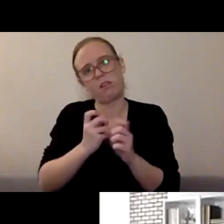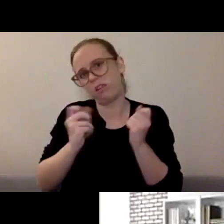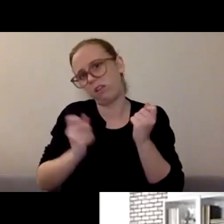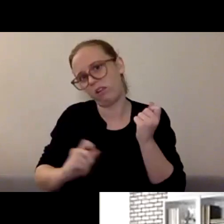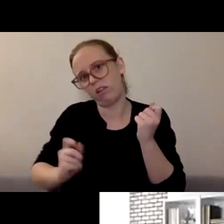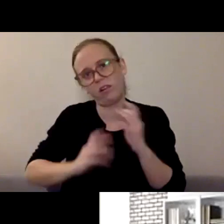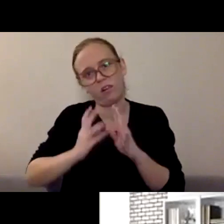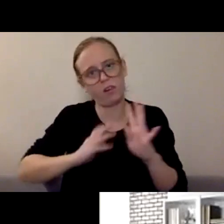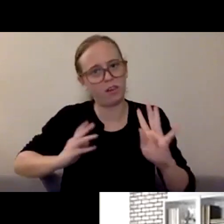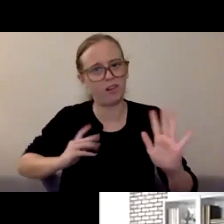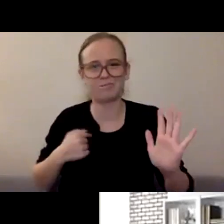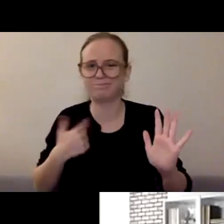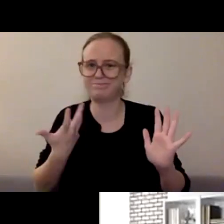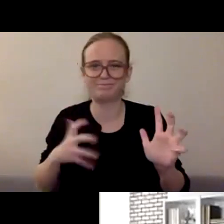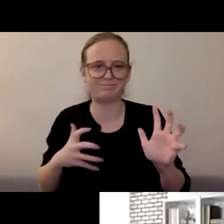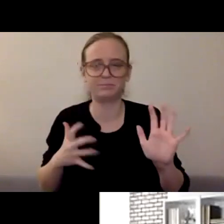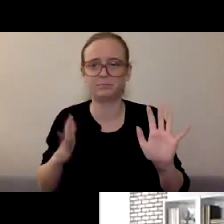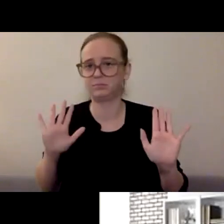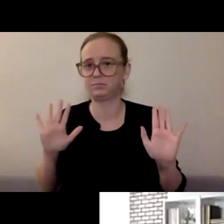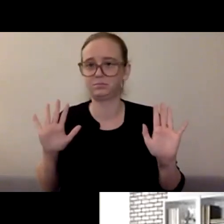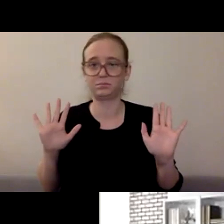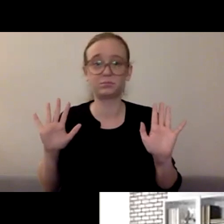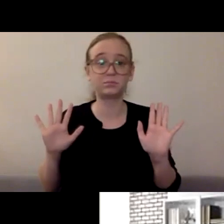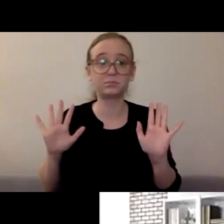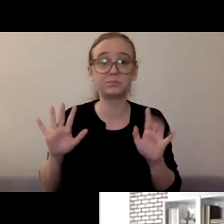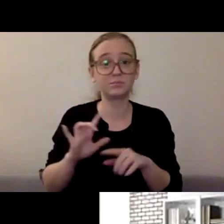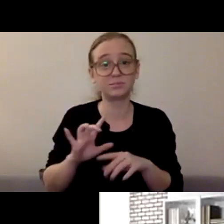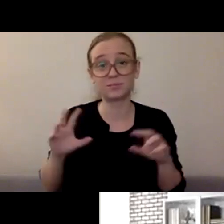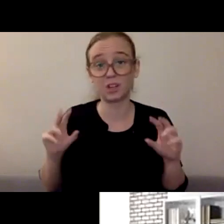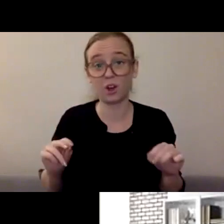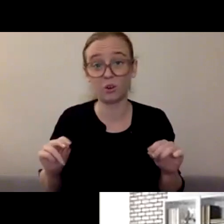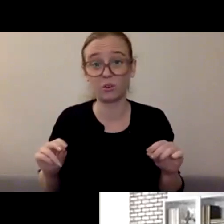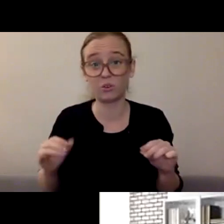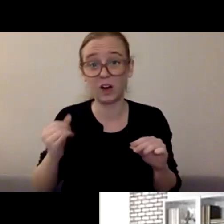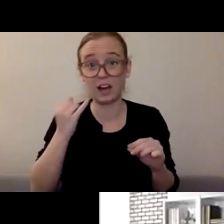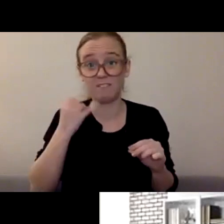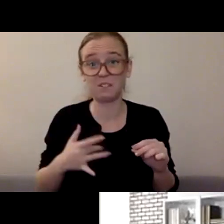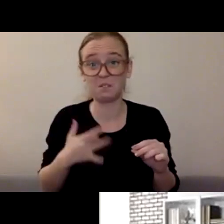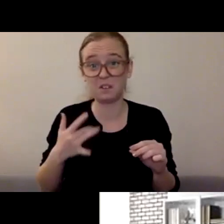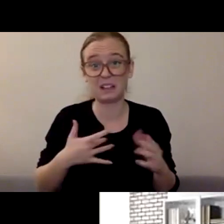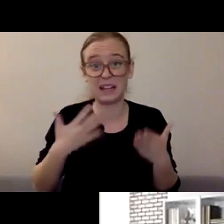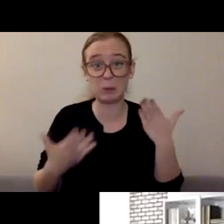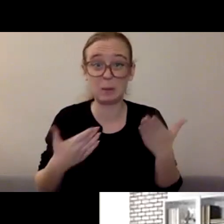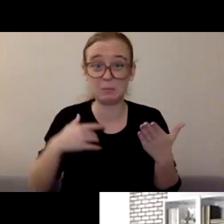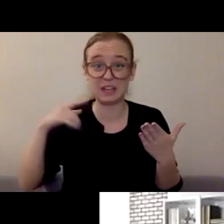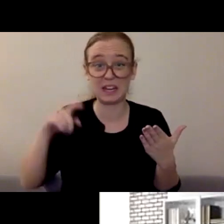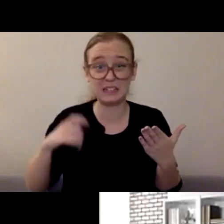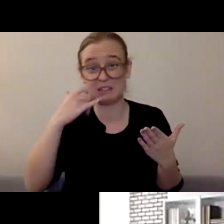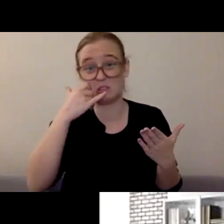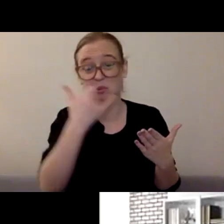I mean, the reality is if you're at that place, you're exactly doing the right thing by making that phone call.